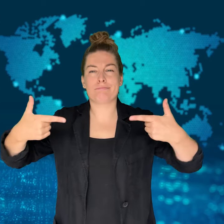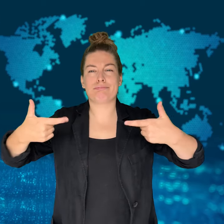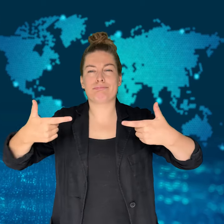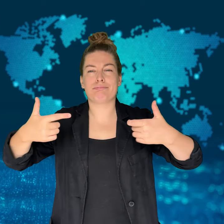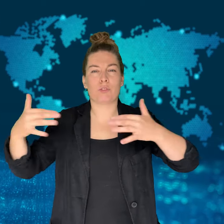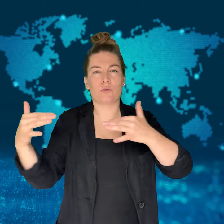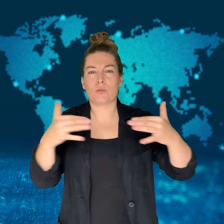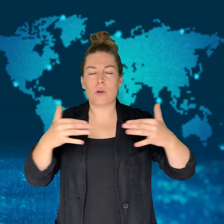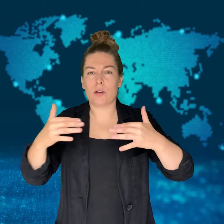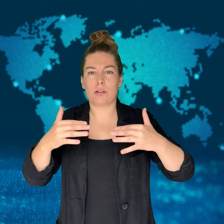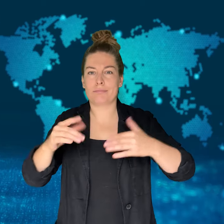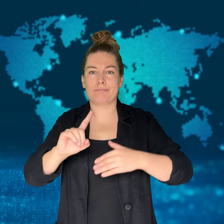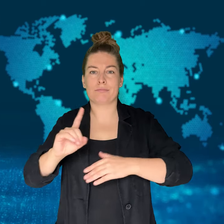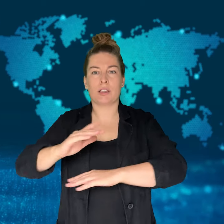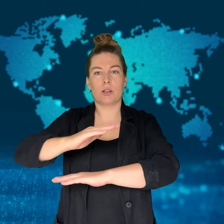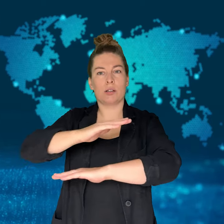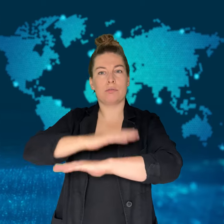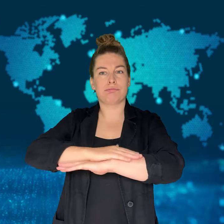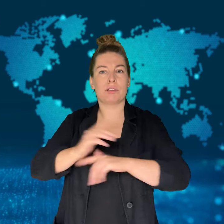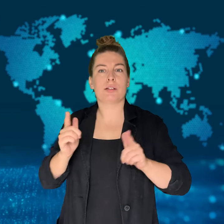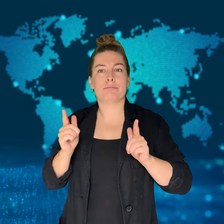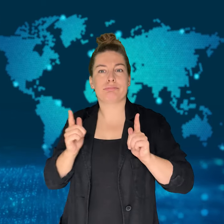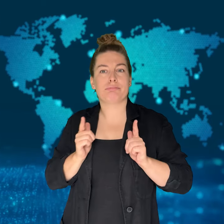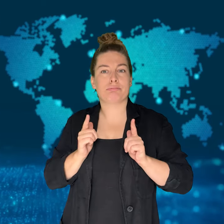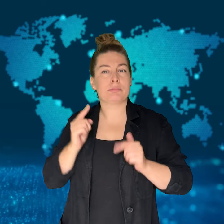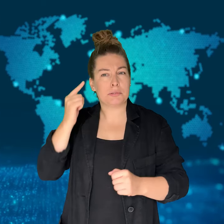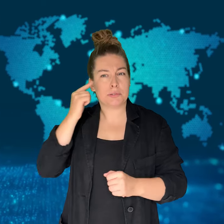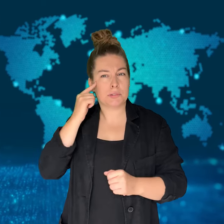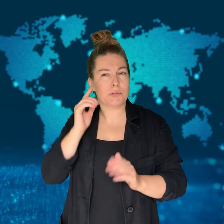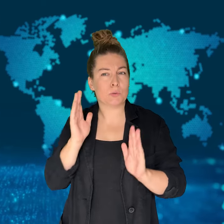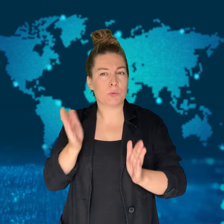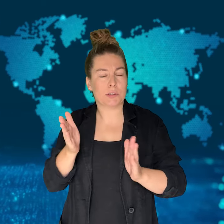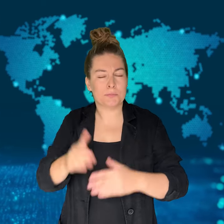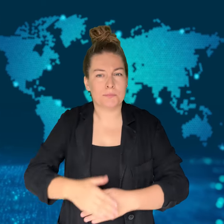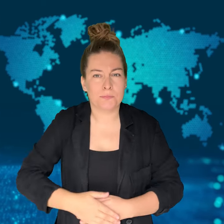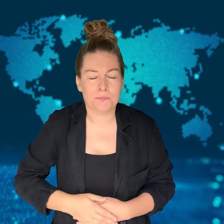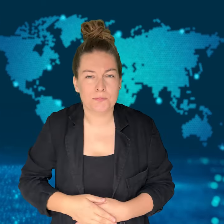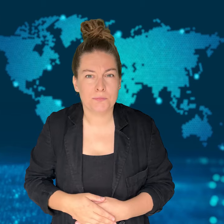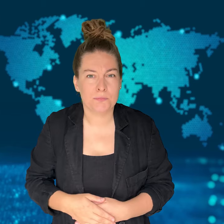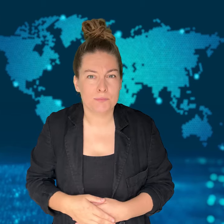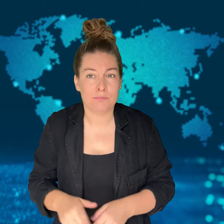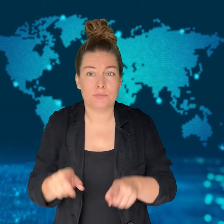Netanyahu, the initial ceasefire would take place over